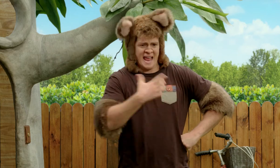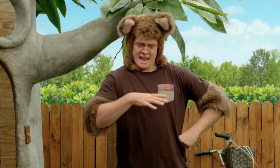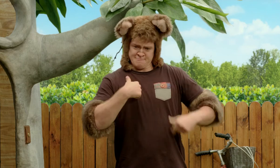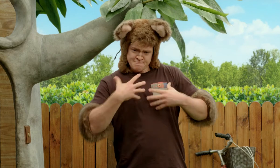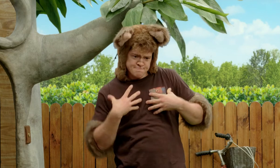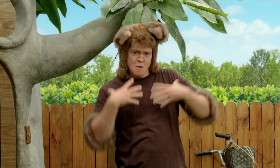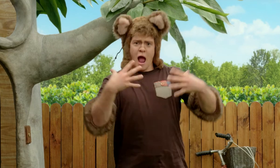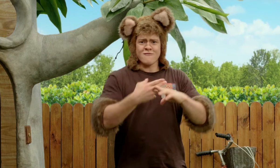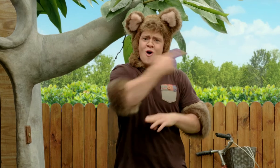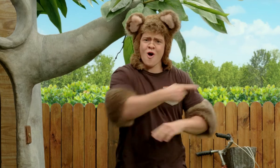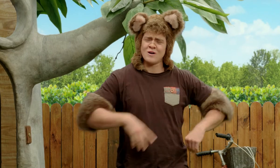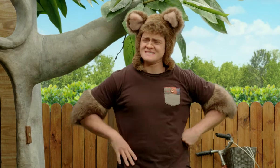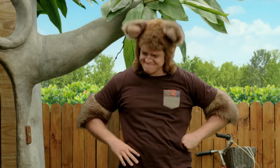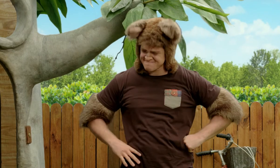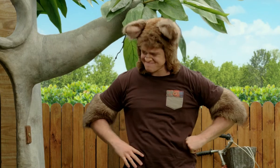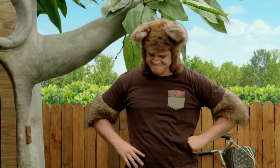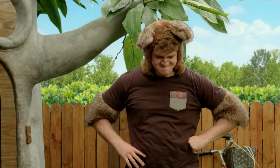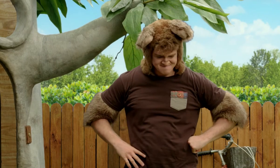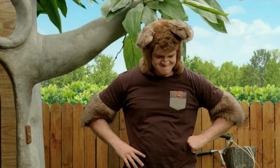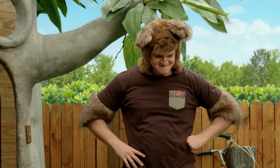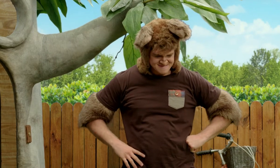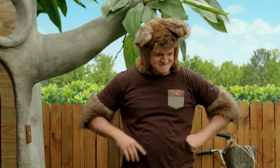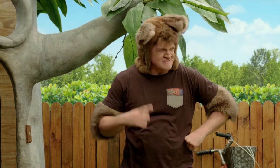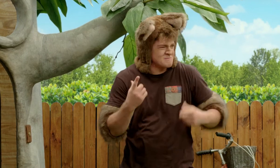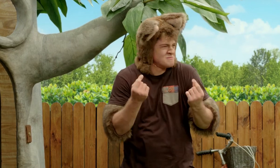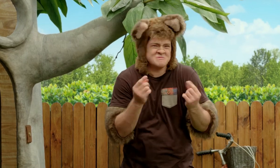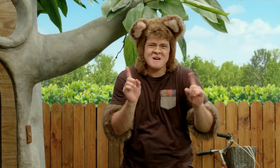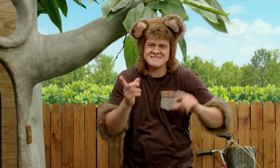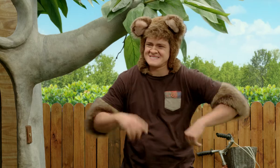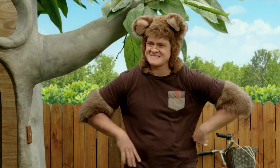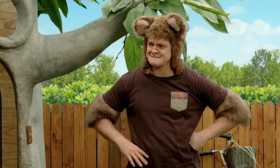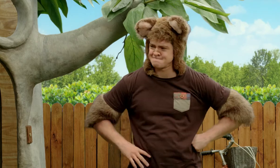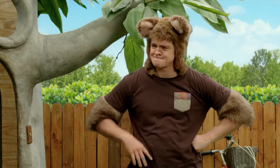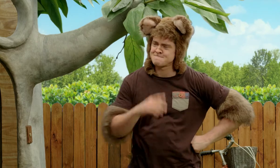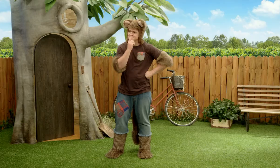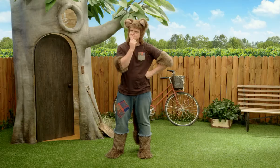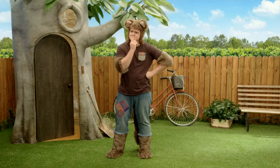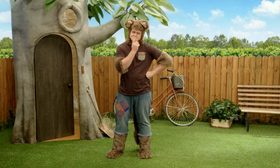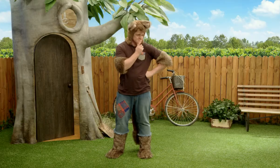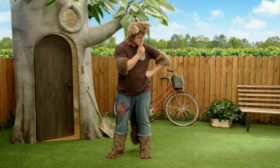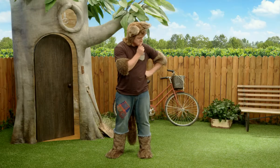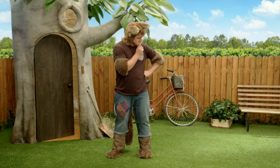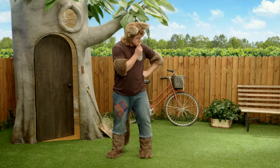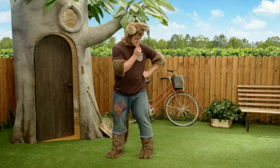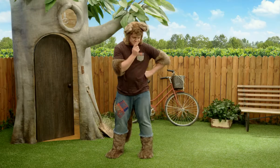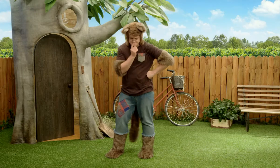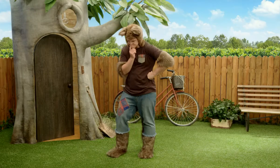So I wanted to give her a nice surprise, but what can I do? Hmm.